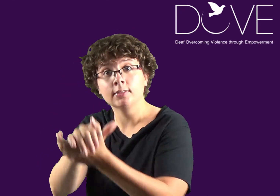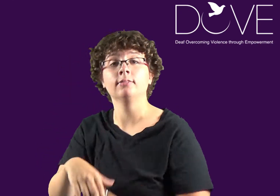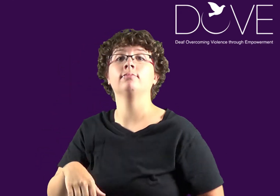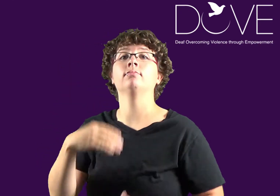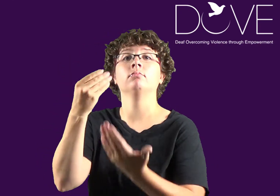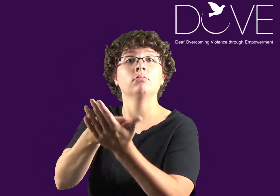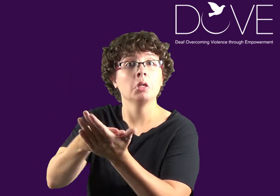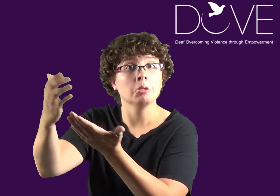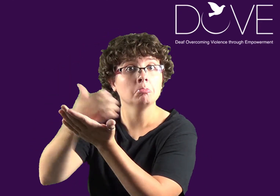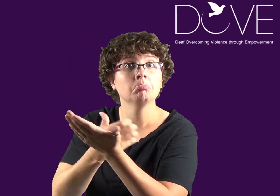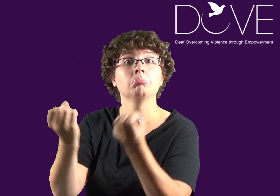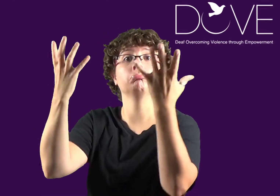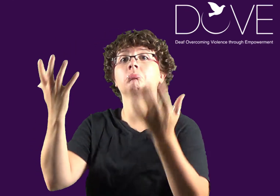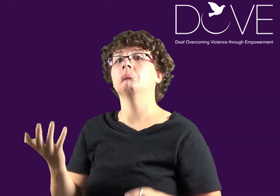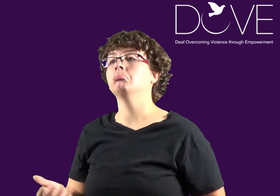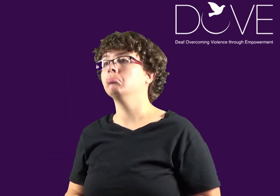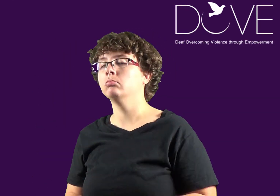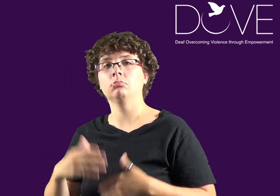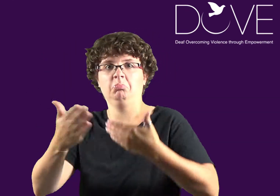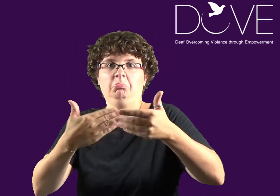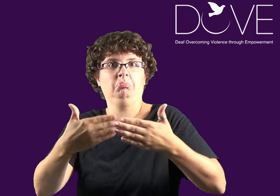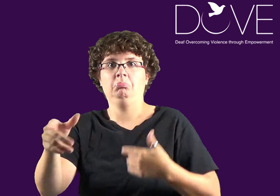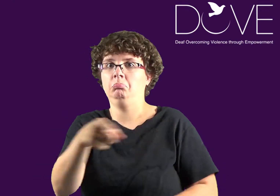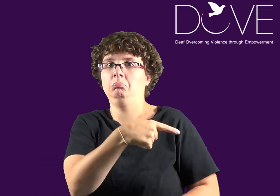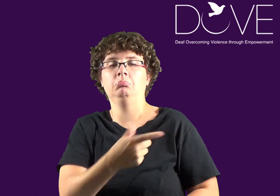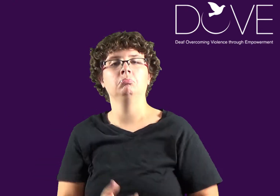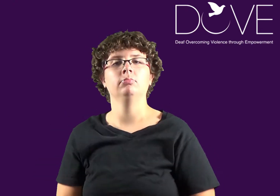beliefs, income level. They don't matter.